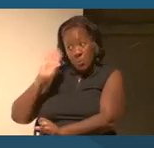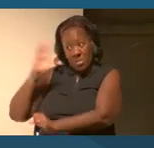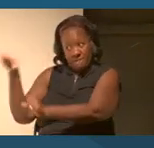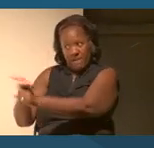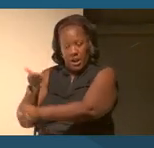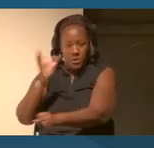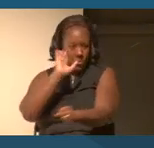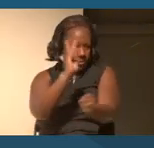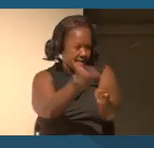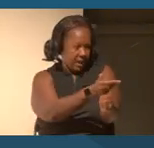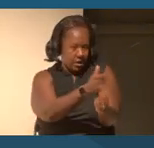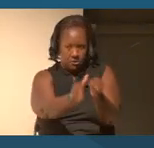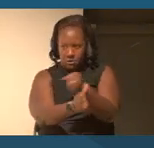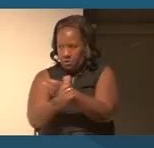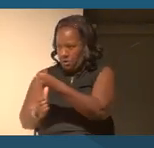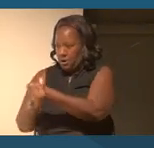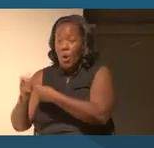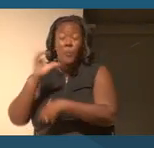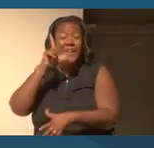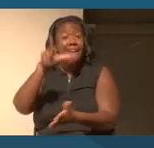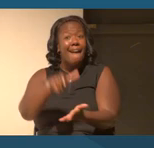And we have to stop this.